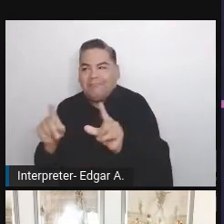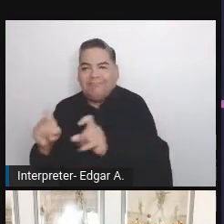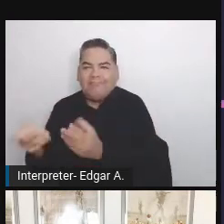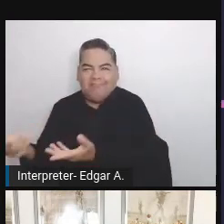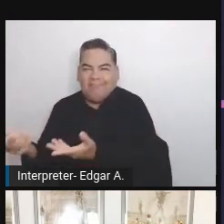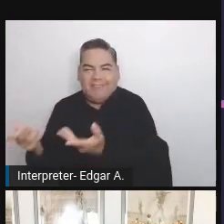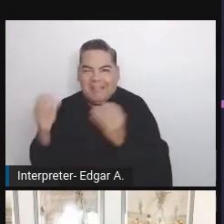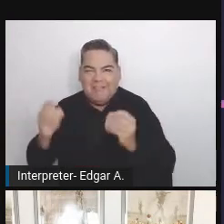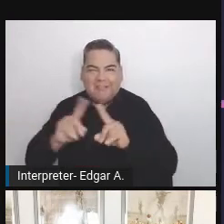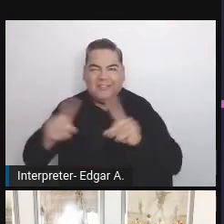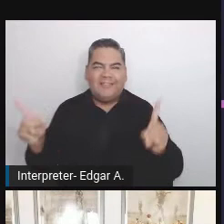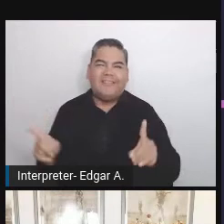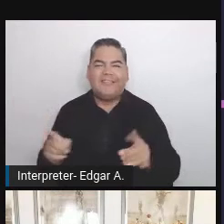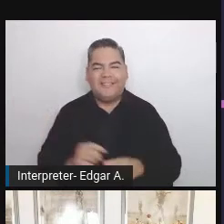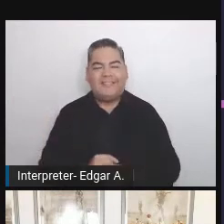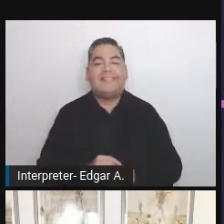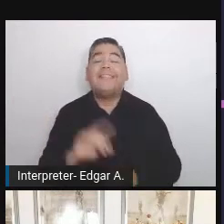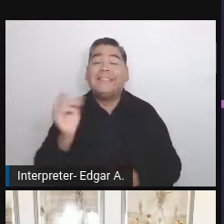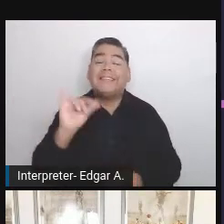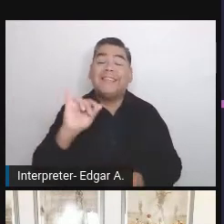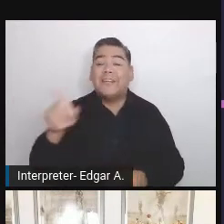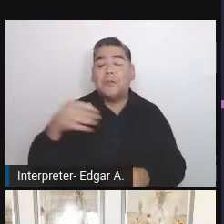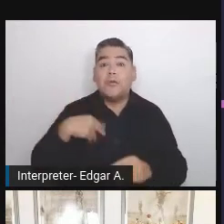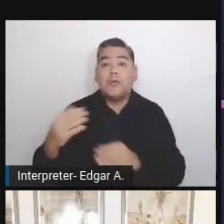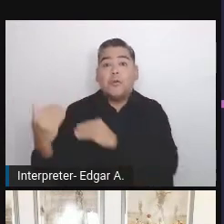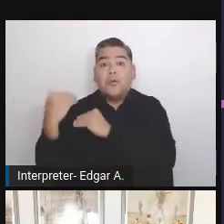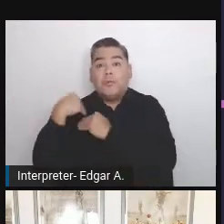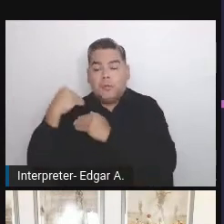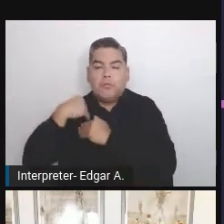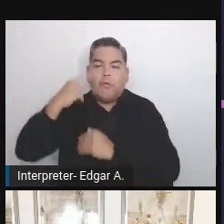Of course, it's also responsible for the build and deploy process,